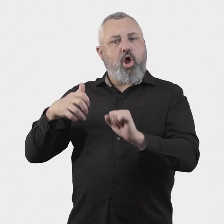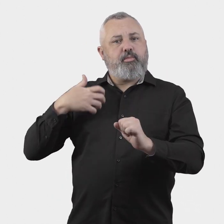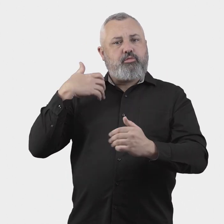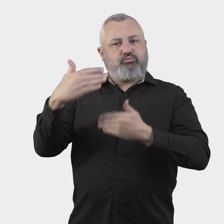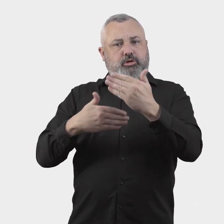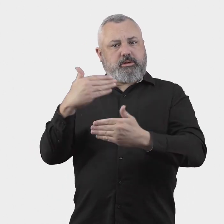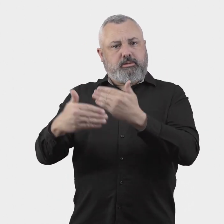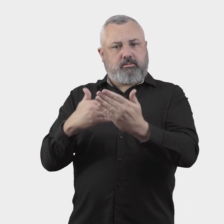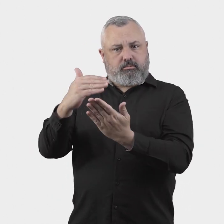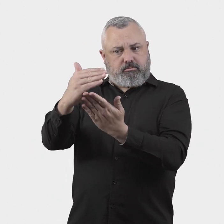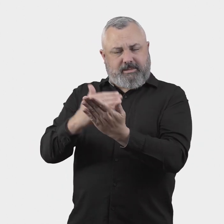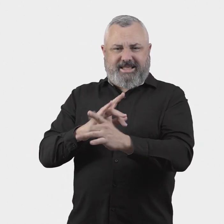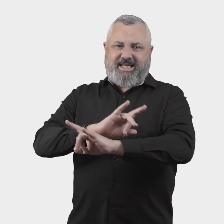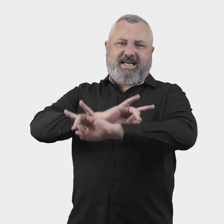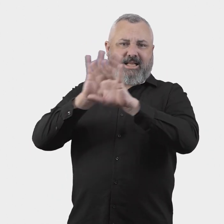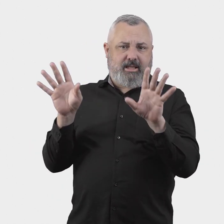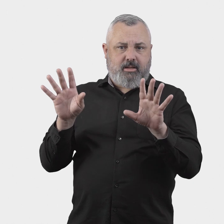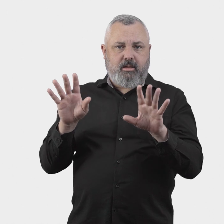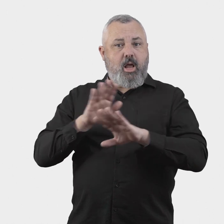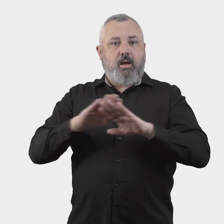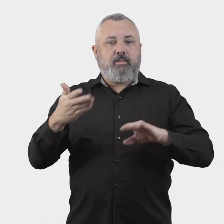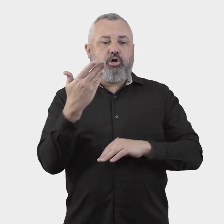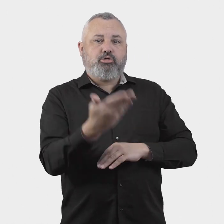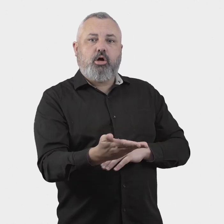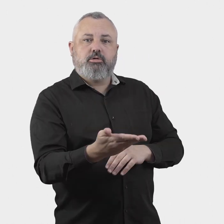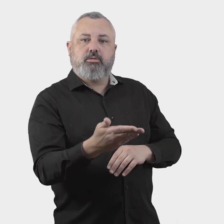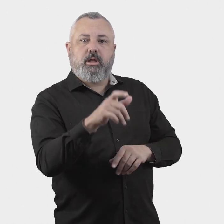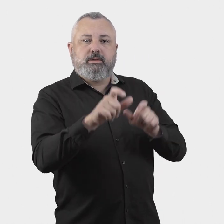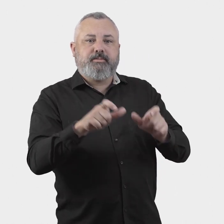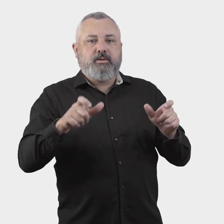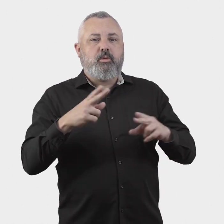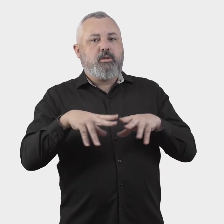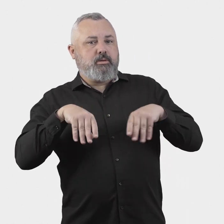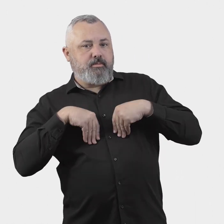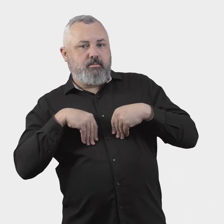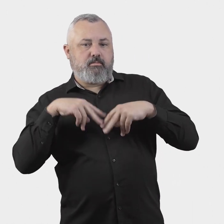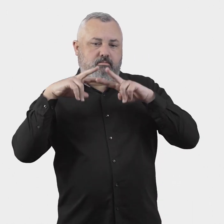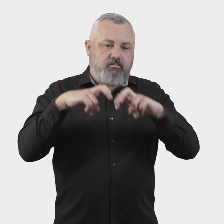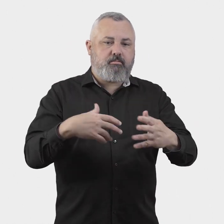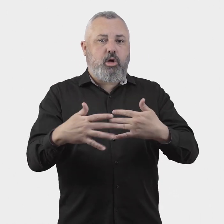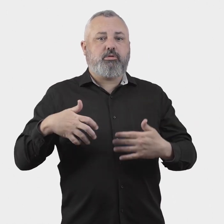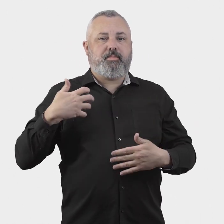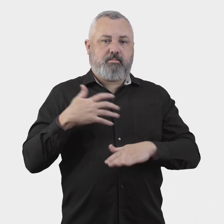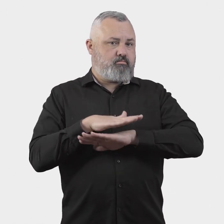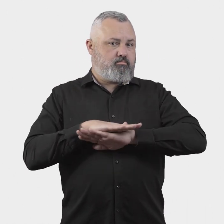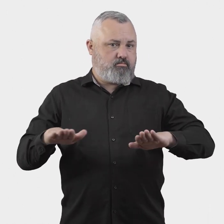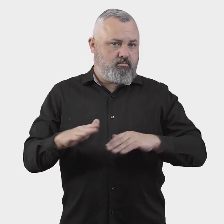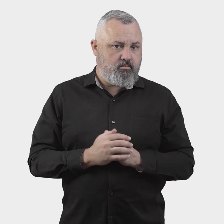complaint-resolution processes in place, and would not be permitted to charge a customer for considering a complaint.